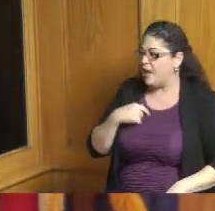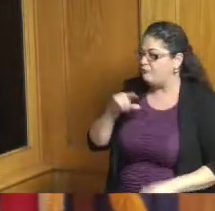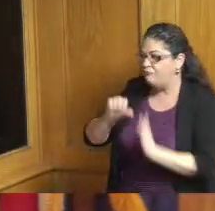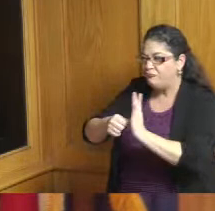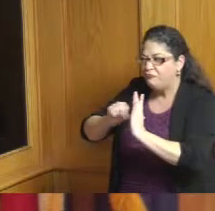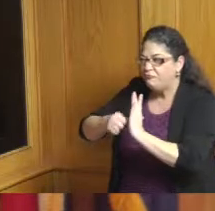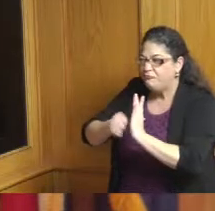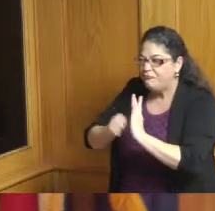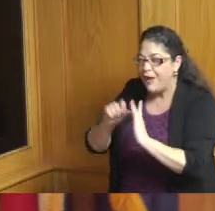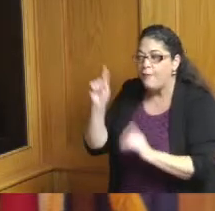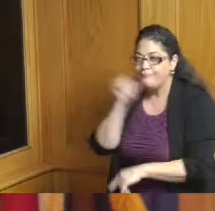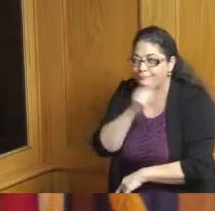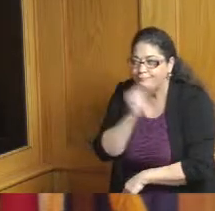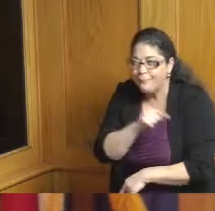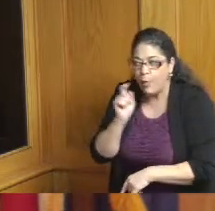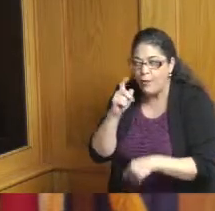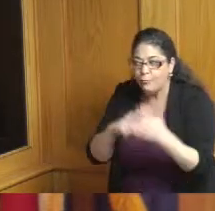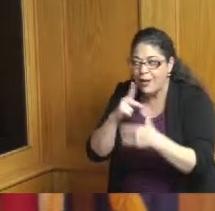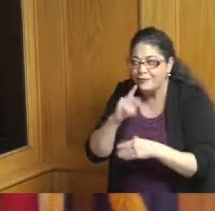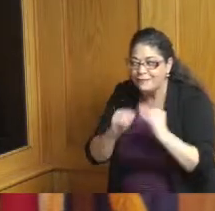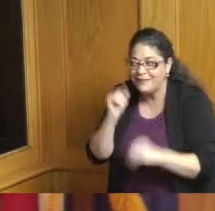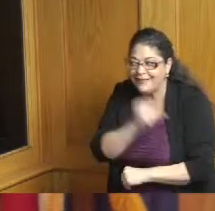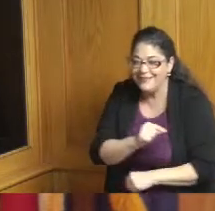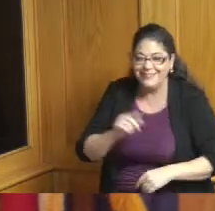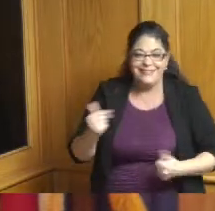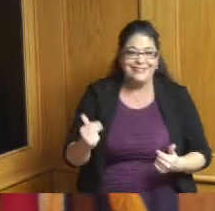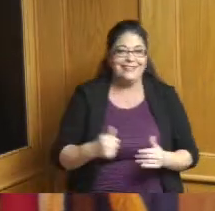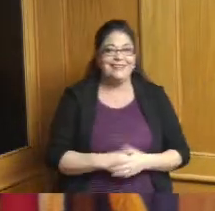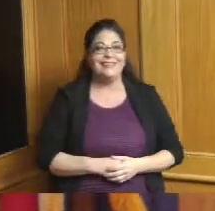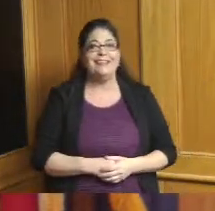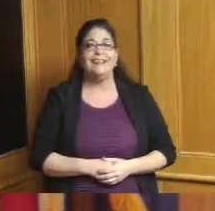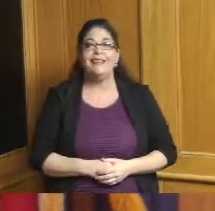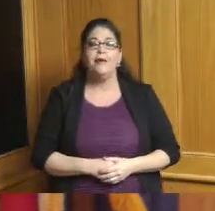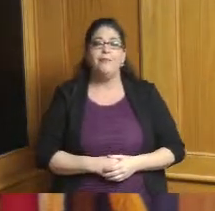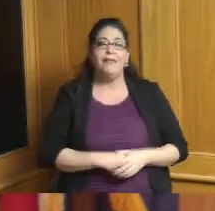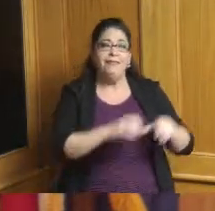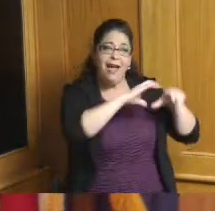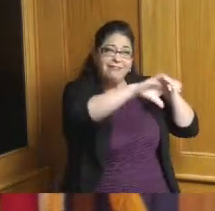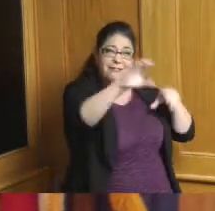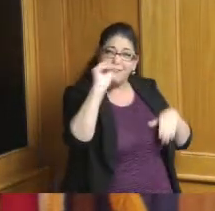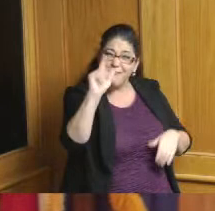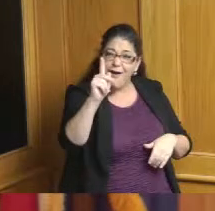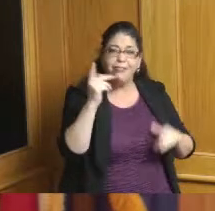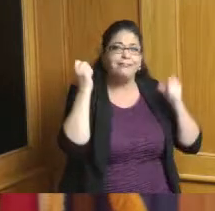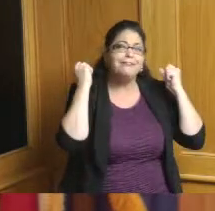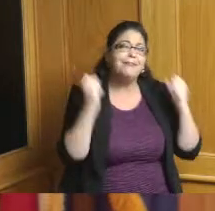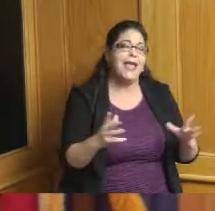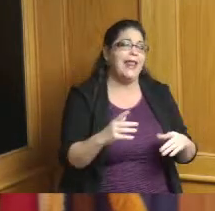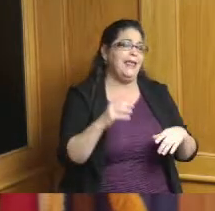out there on but that is just so much potential but there's so much potential in Forest Park not